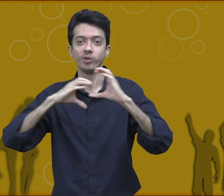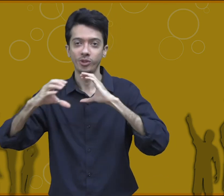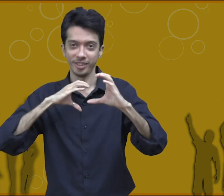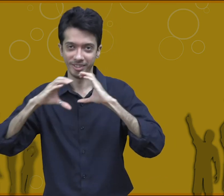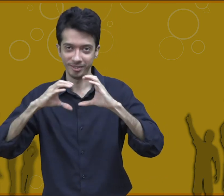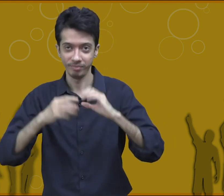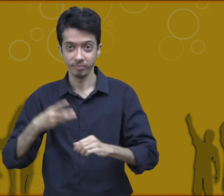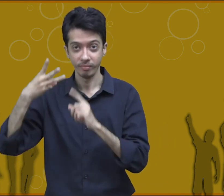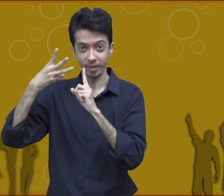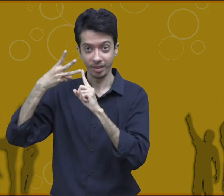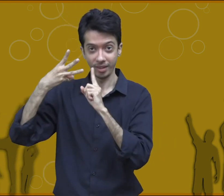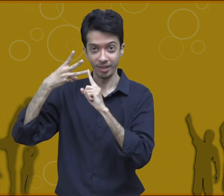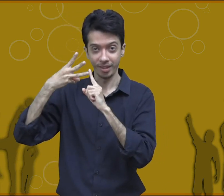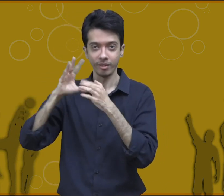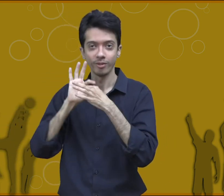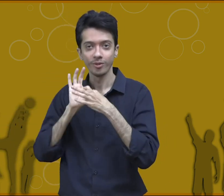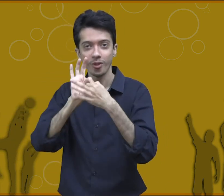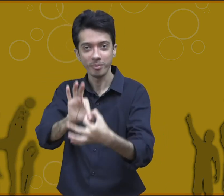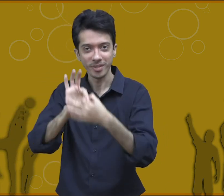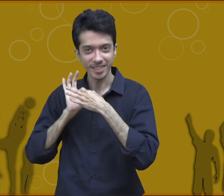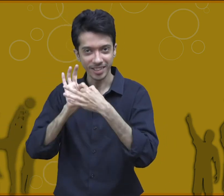second is communication third is